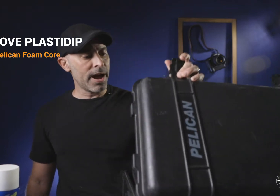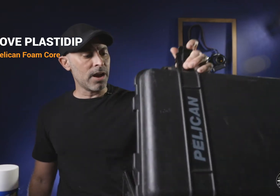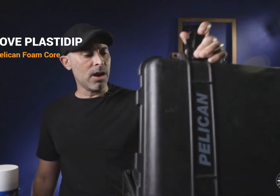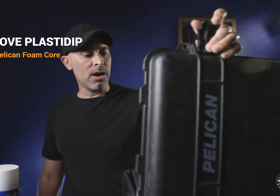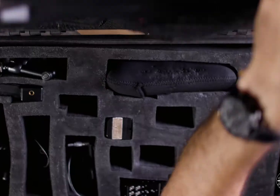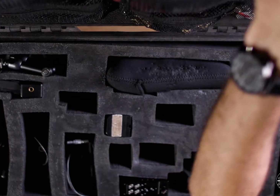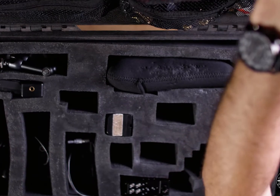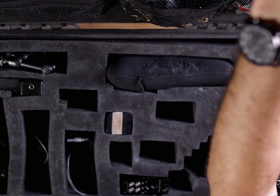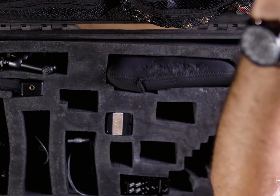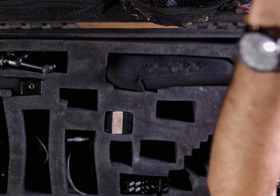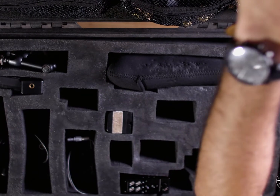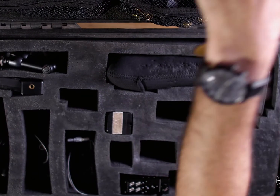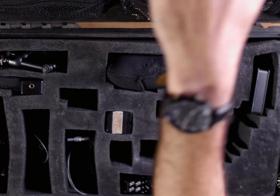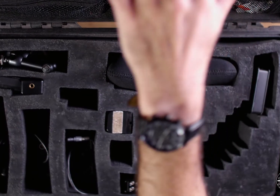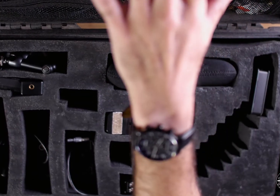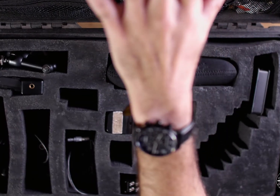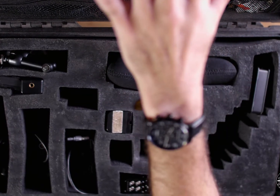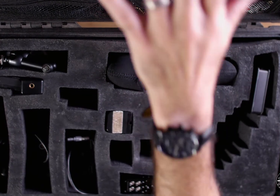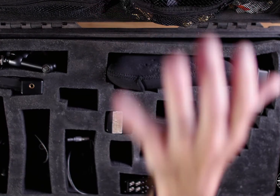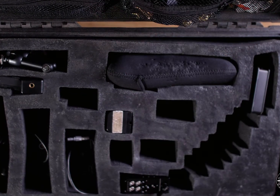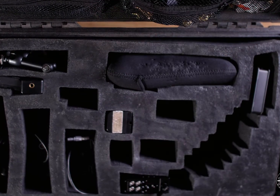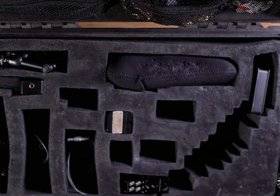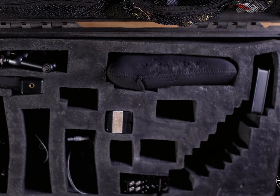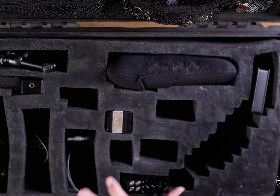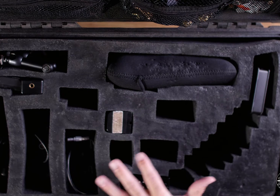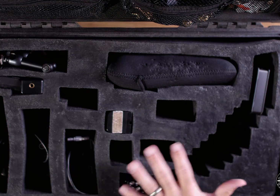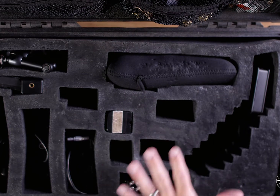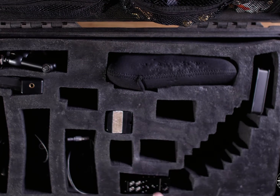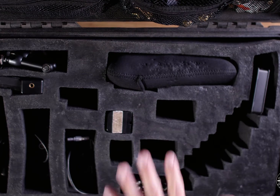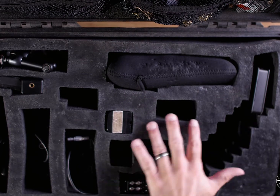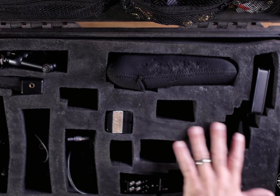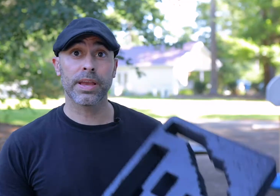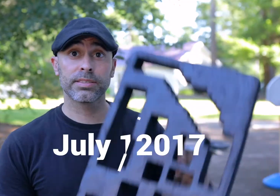original foam cord that I actually did this is this is what I use three years